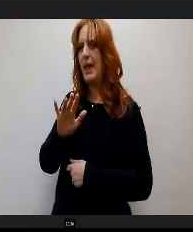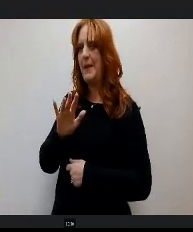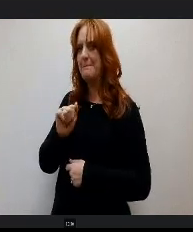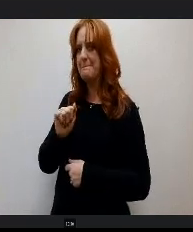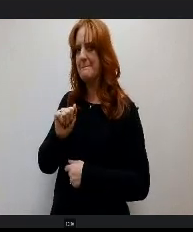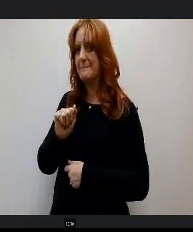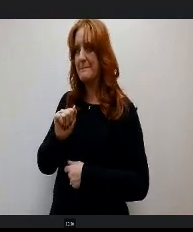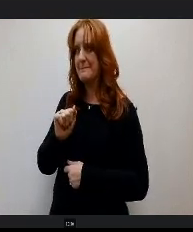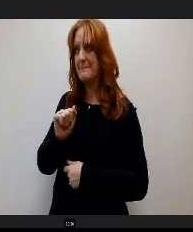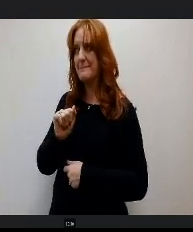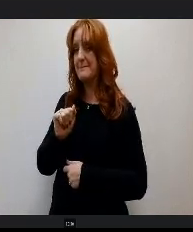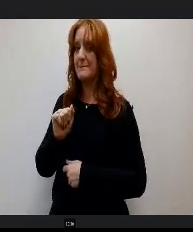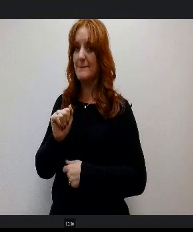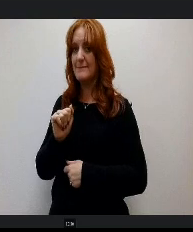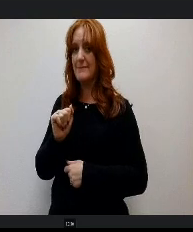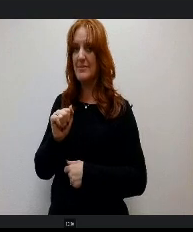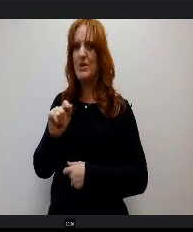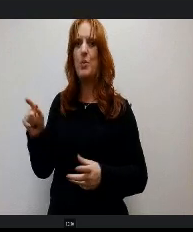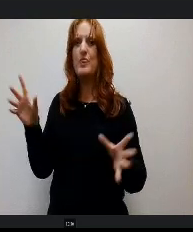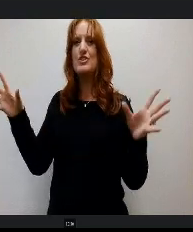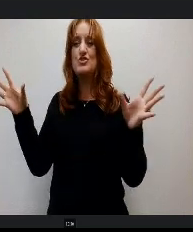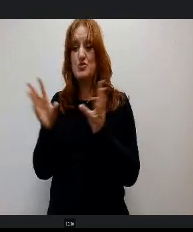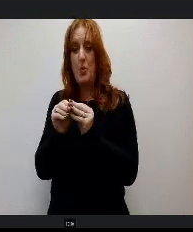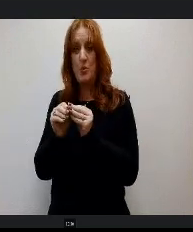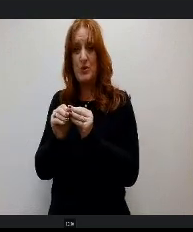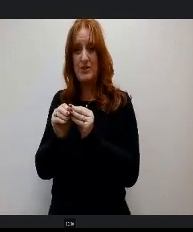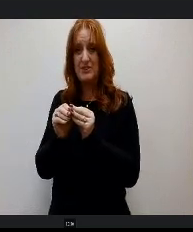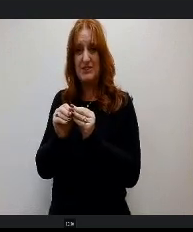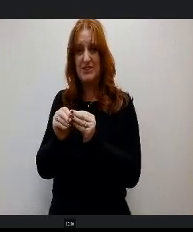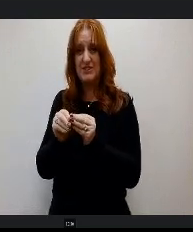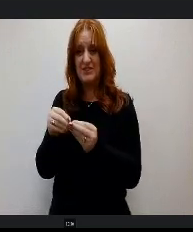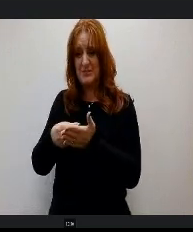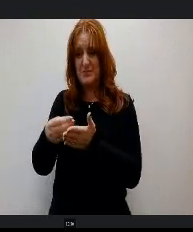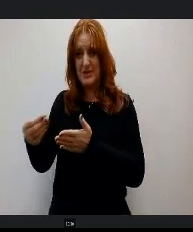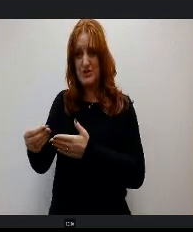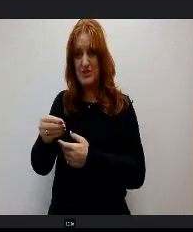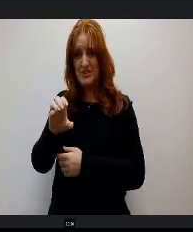The total expenditure contingent contingency close to